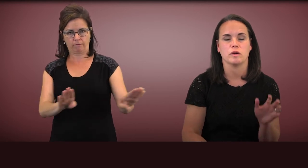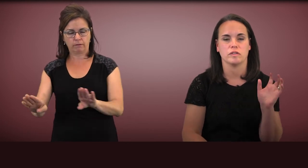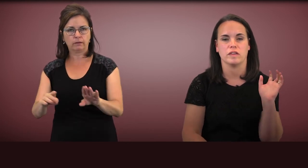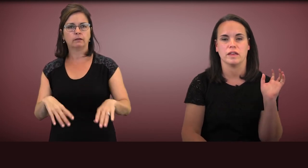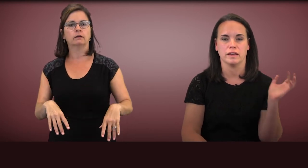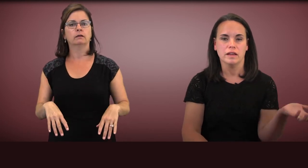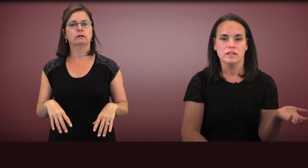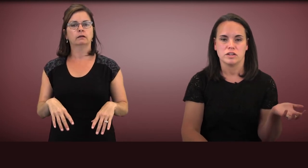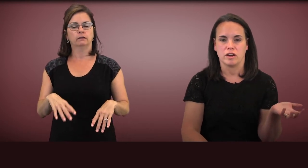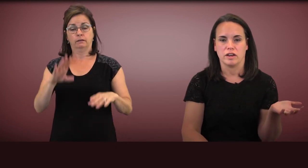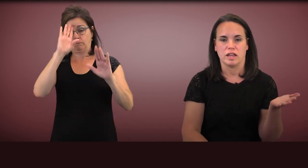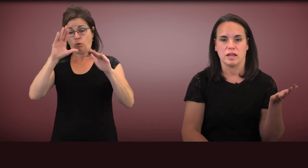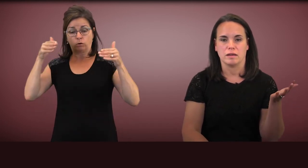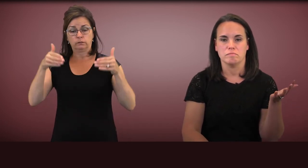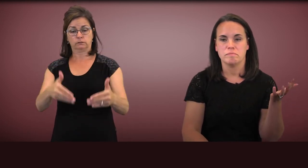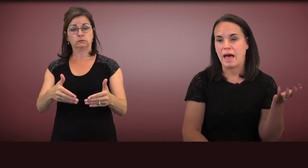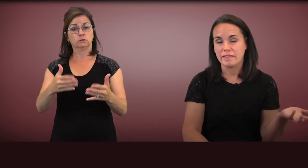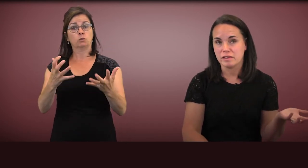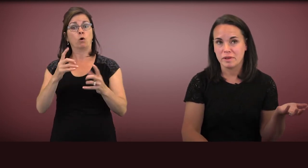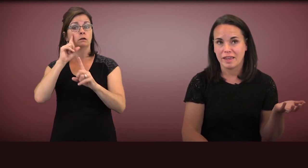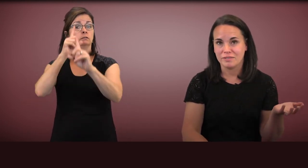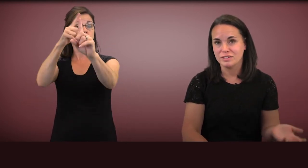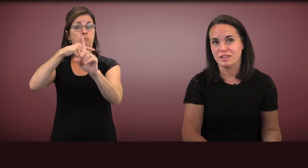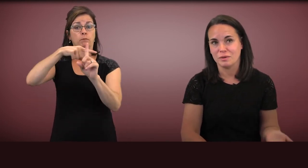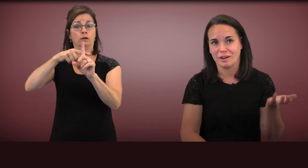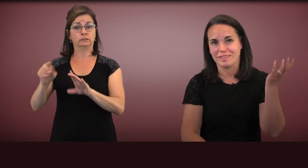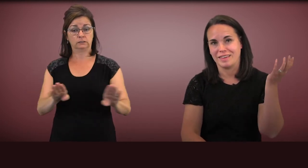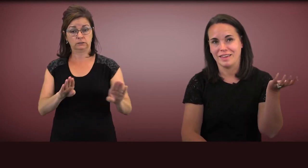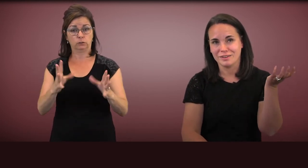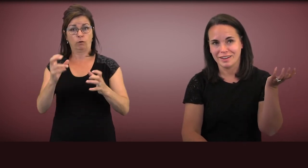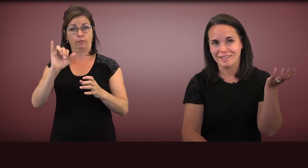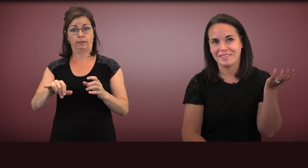It works in targeting positive behaviors, that you want to see increase,